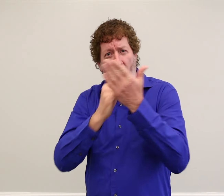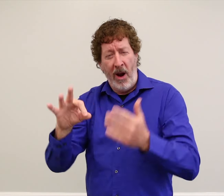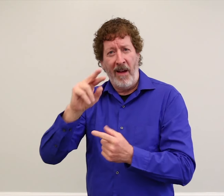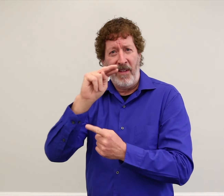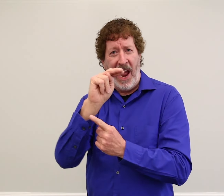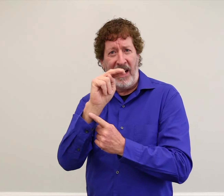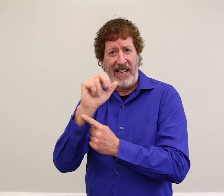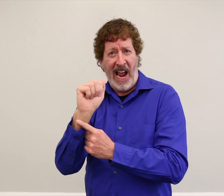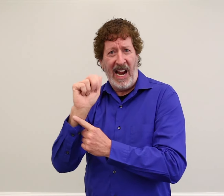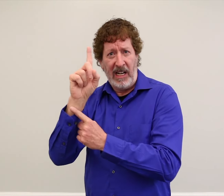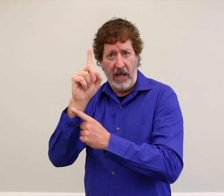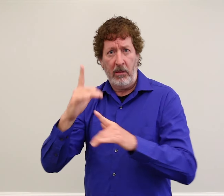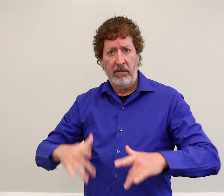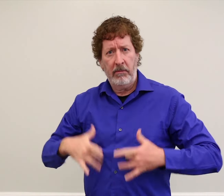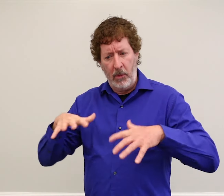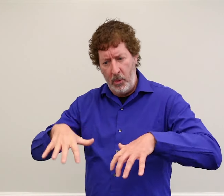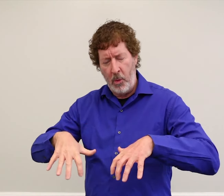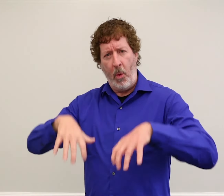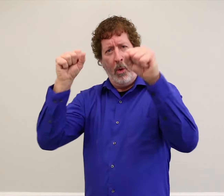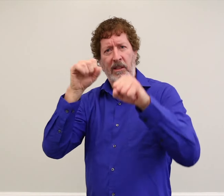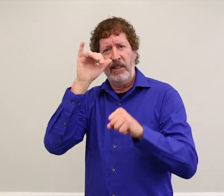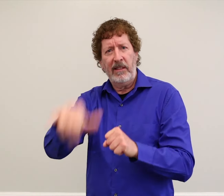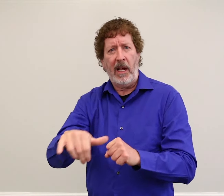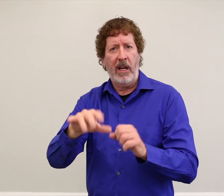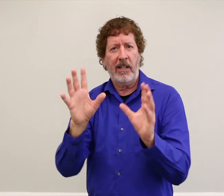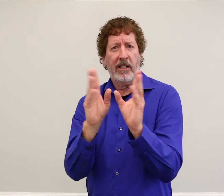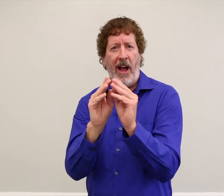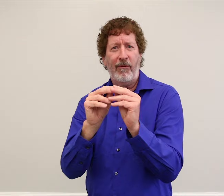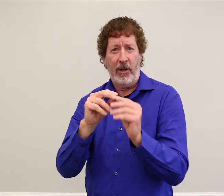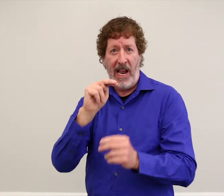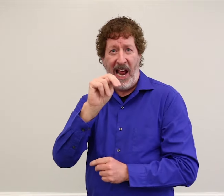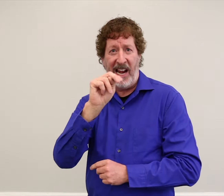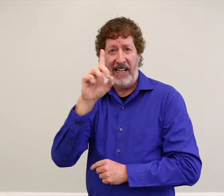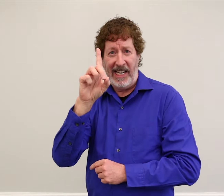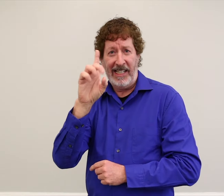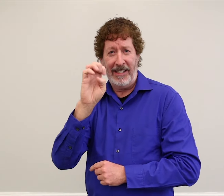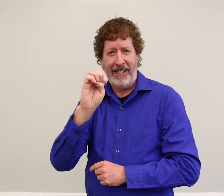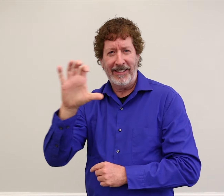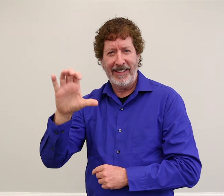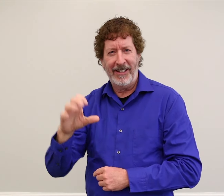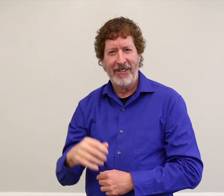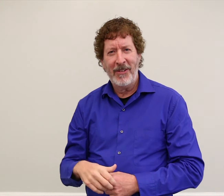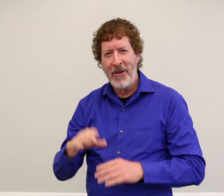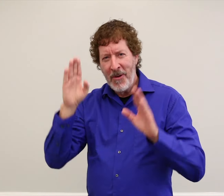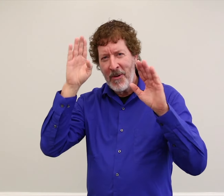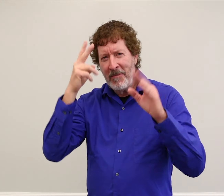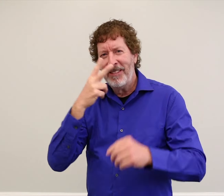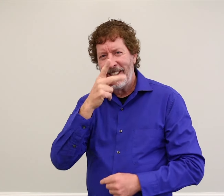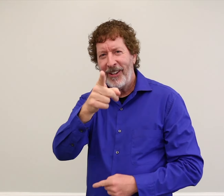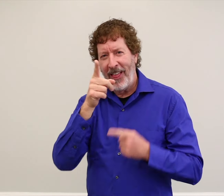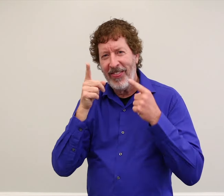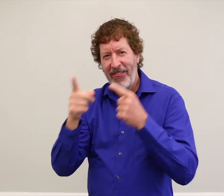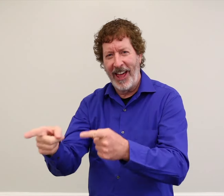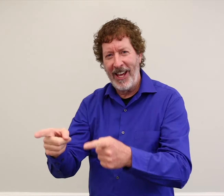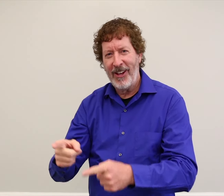The NAD is thrilled to have NDEC involved. I hope to see you there.